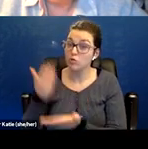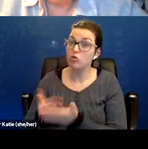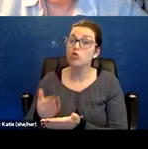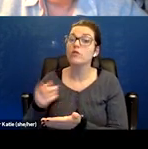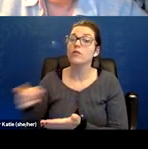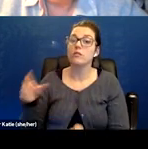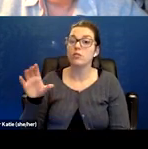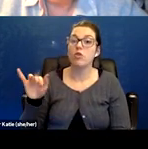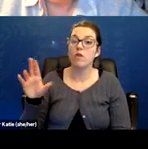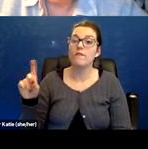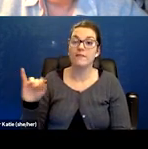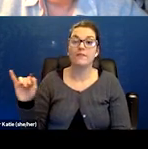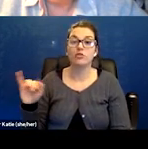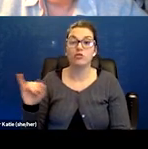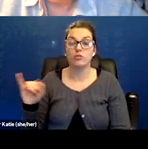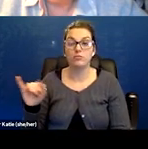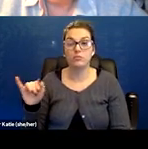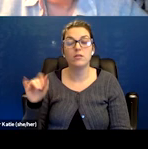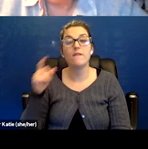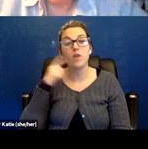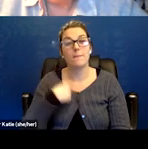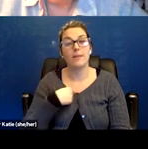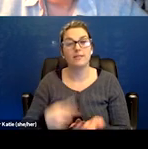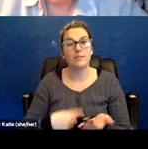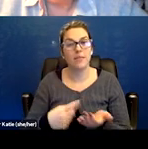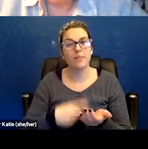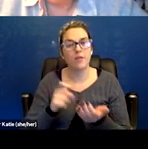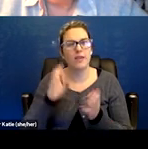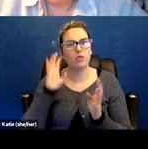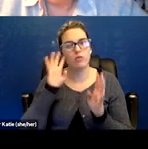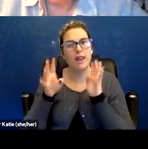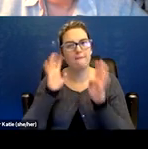So sometimes for me a I have to be a little creative in using information we have